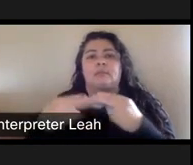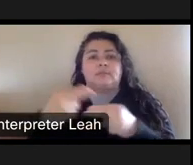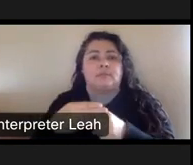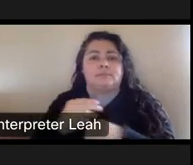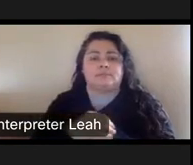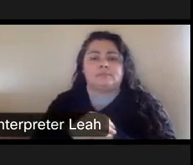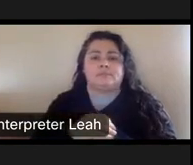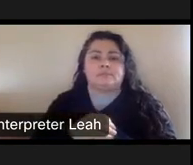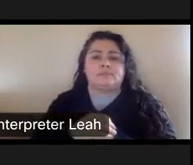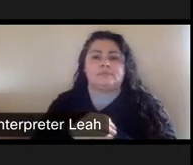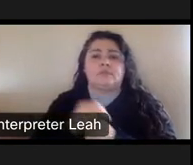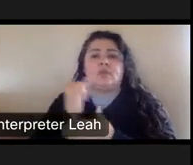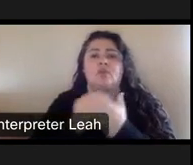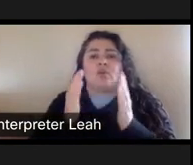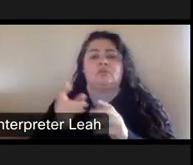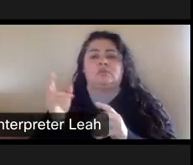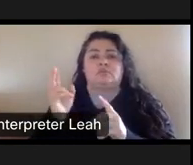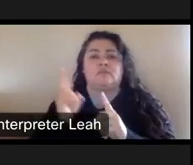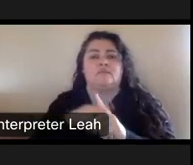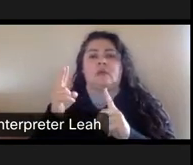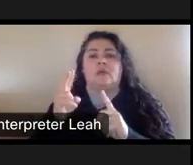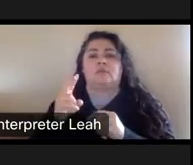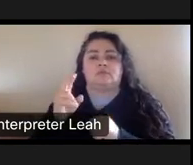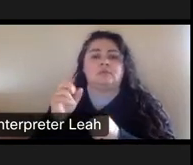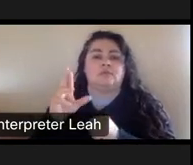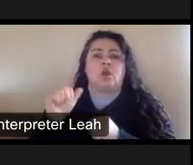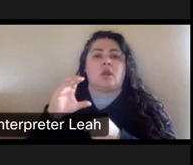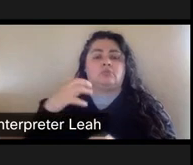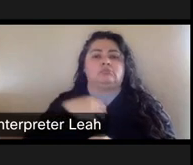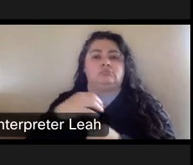So the artist filed at that point, if our claim and, um.